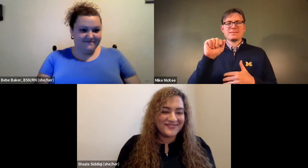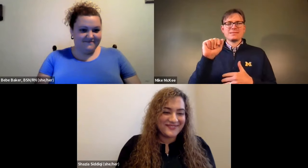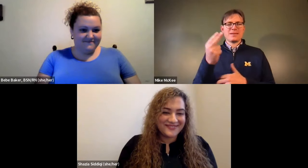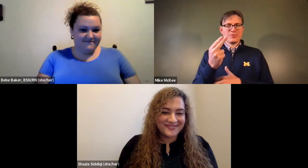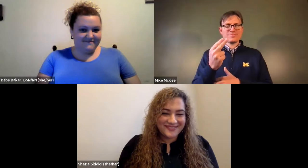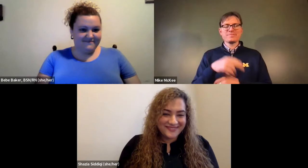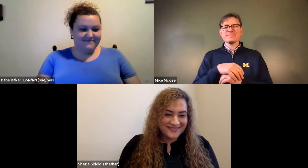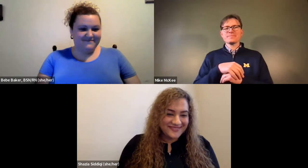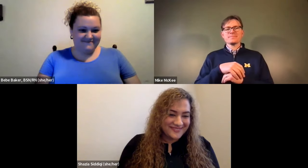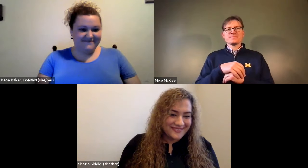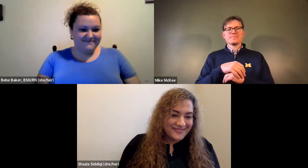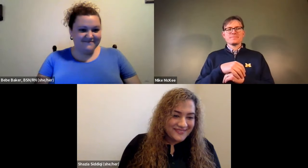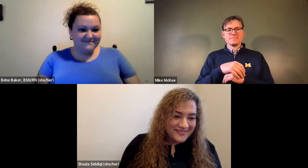James Cech: Thank you, Sarah.